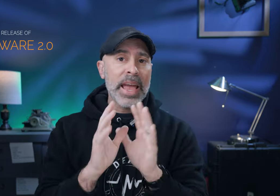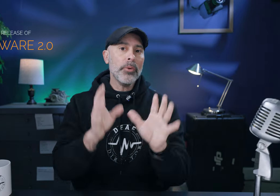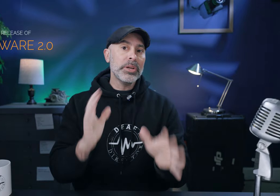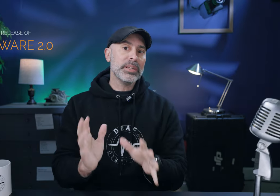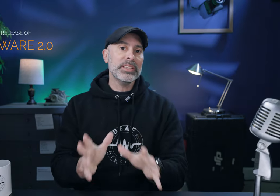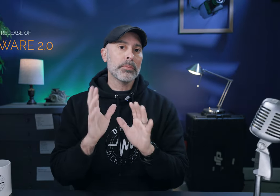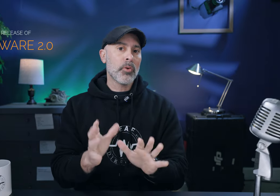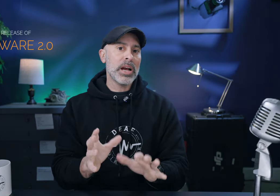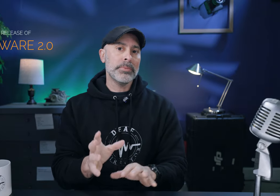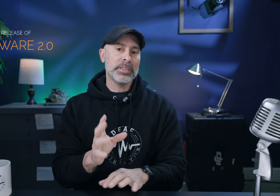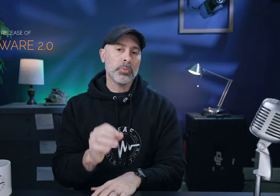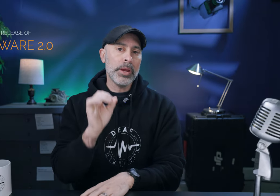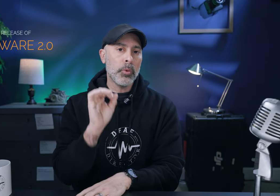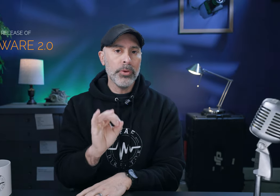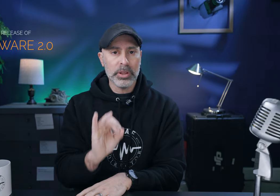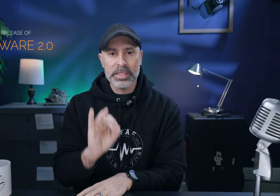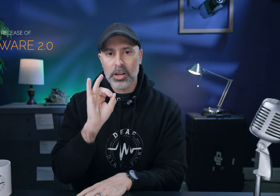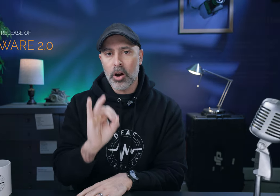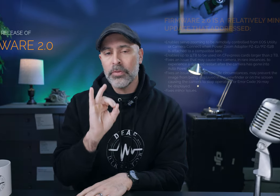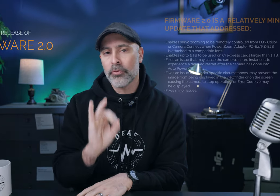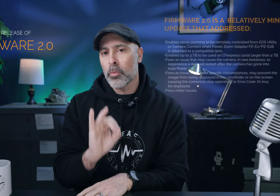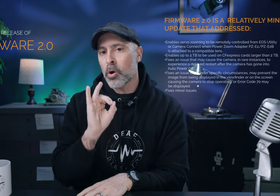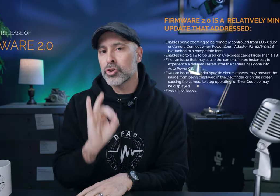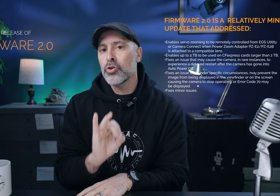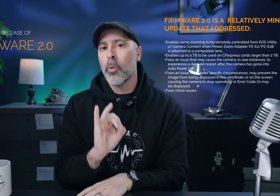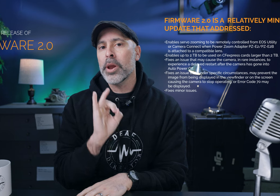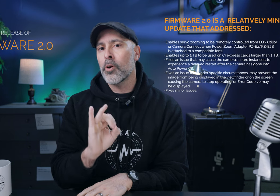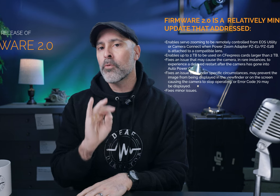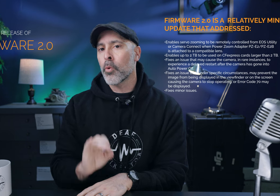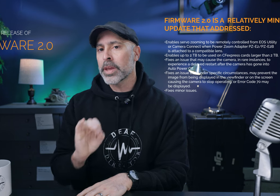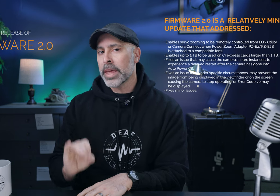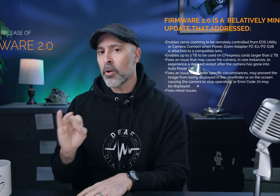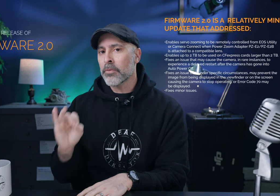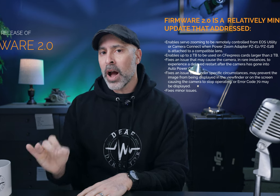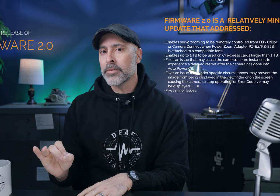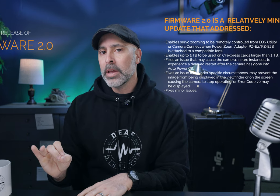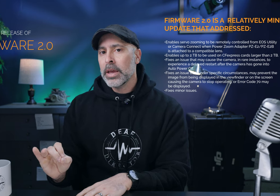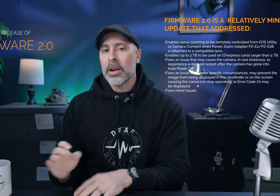Canon recently surprised me this week with the release of firmware 2.0 for the Canon R5 now if